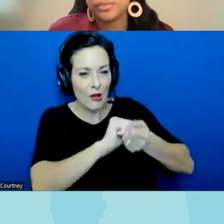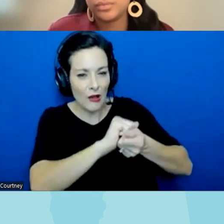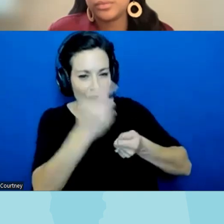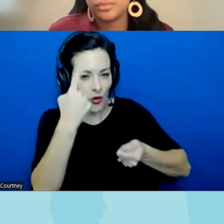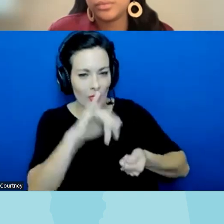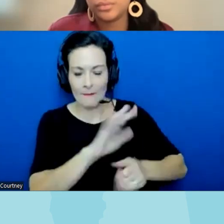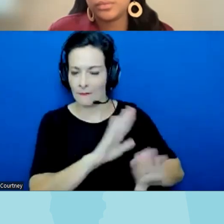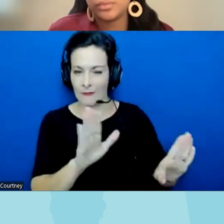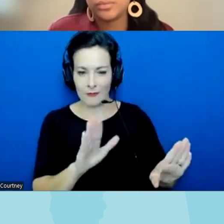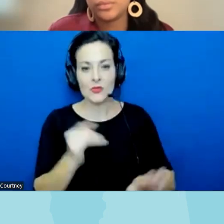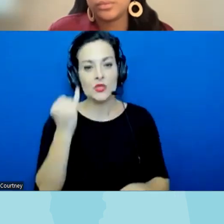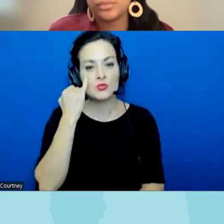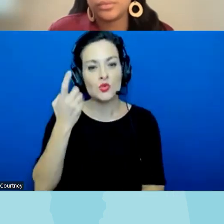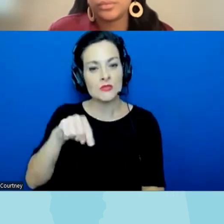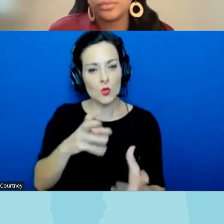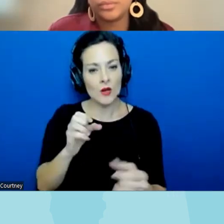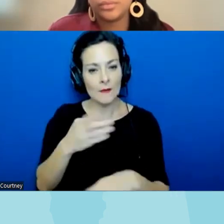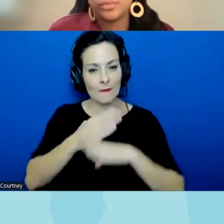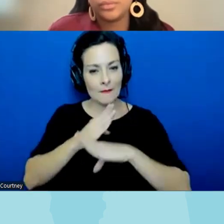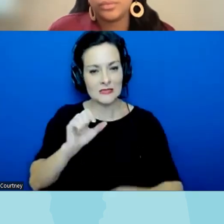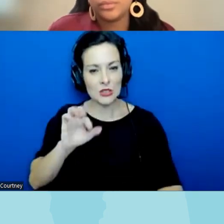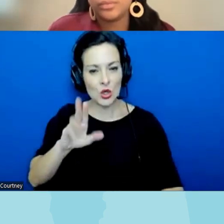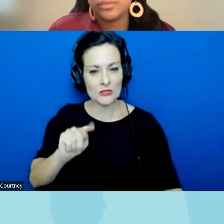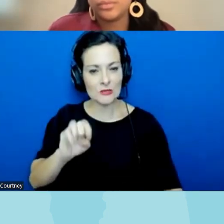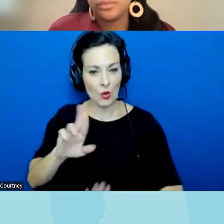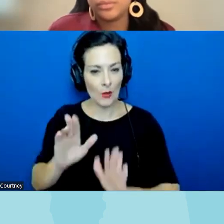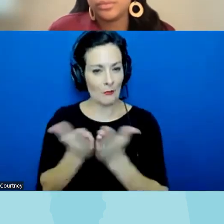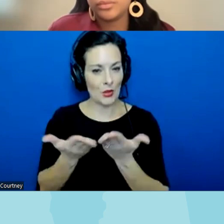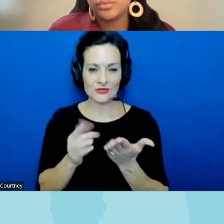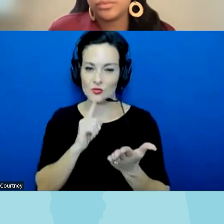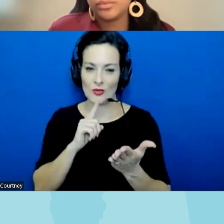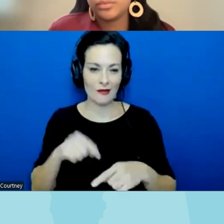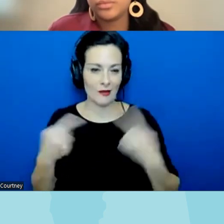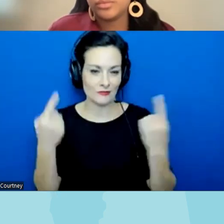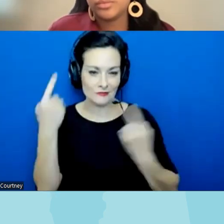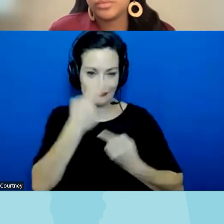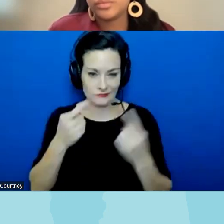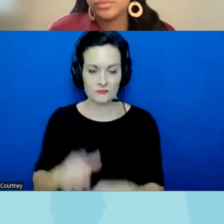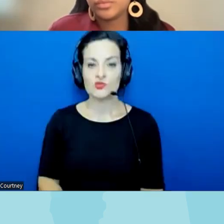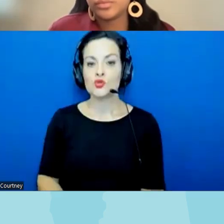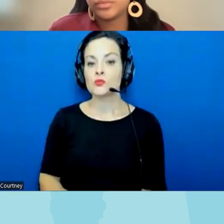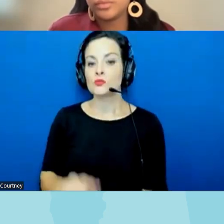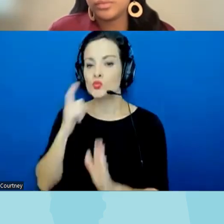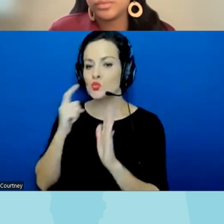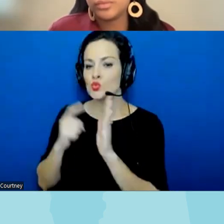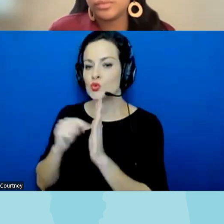CRT and Justice what have you all seen in Wisconsin in terms of community engagement